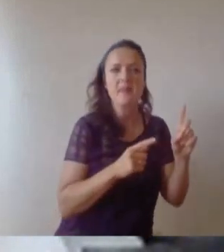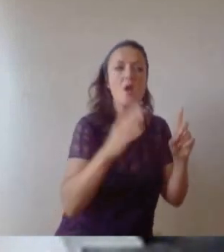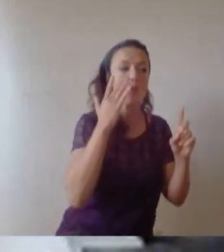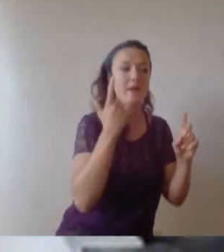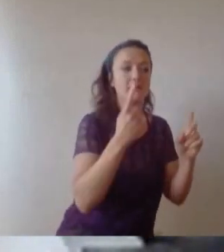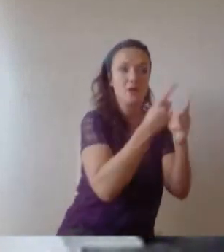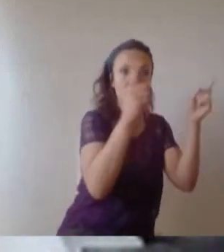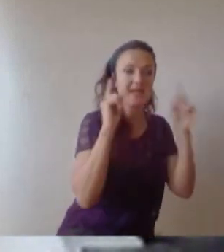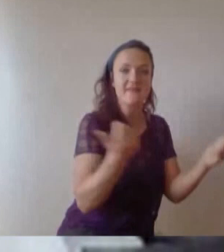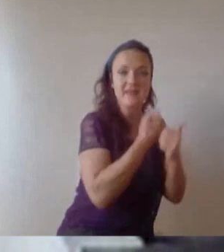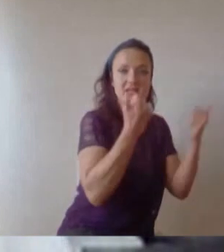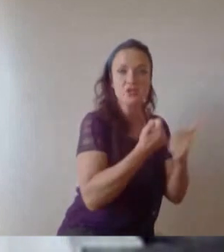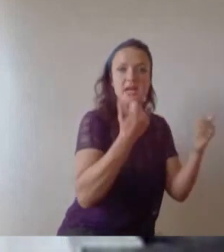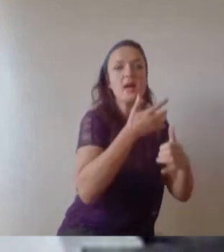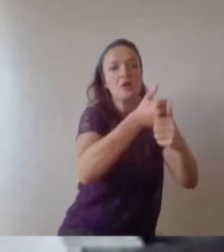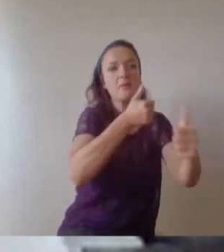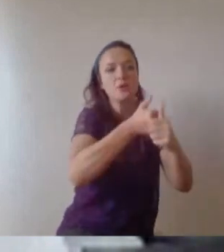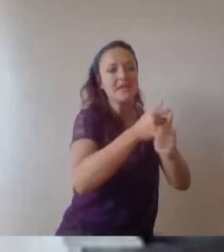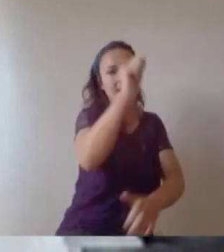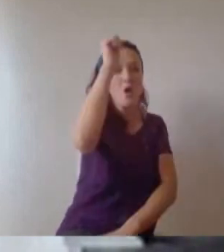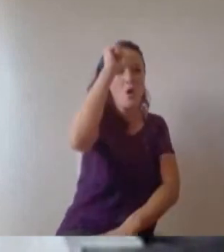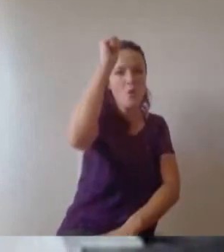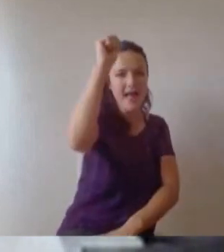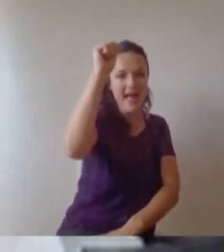educated in a bubble. So Bristol University as an educational